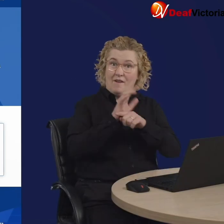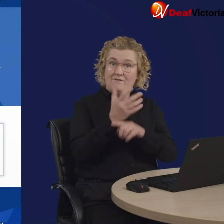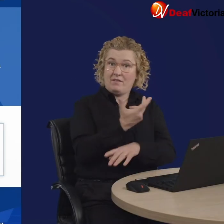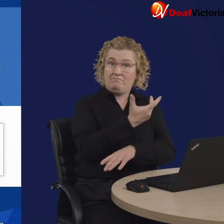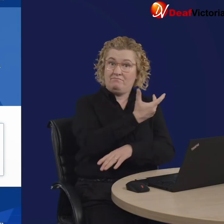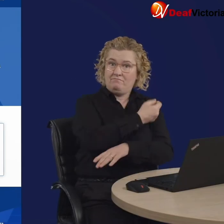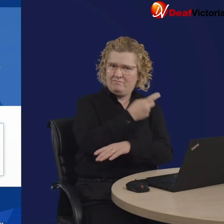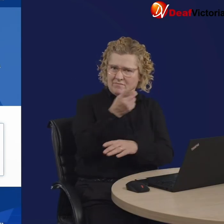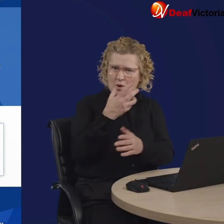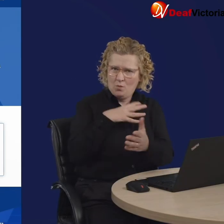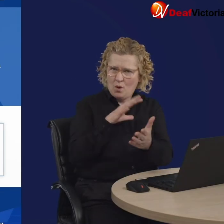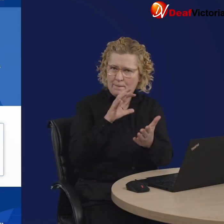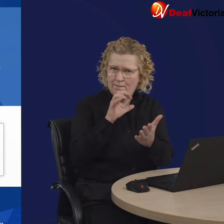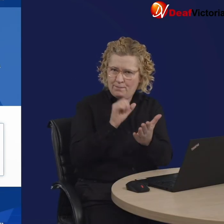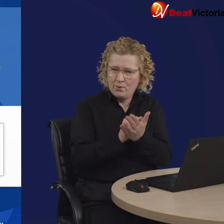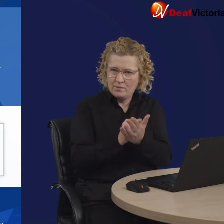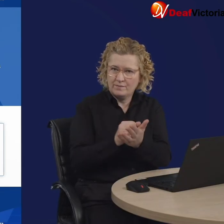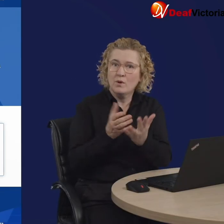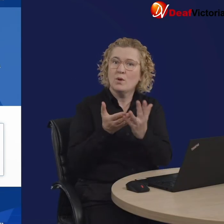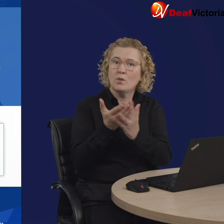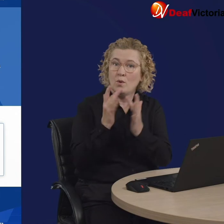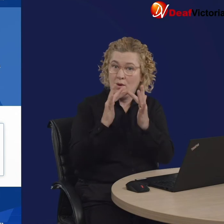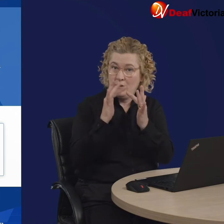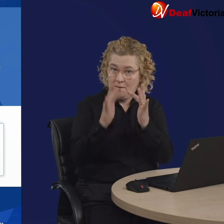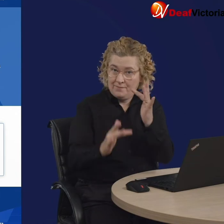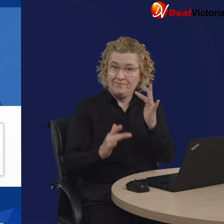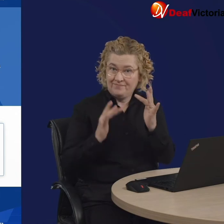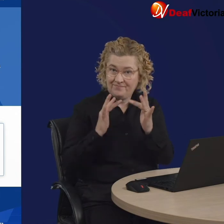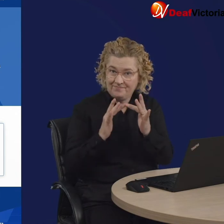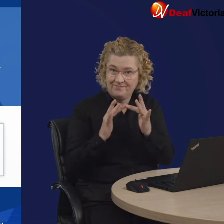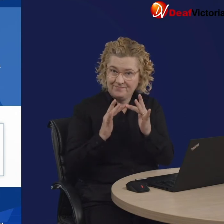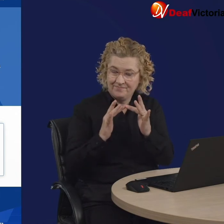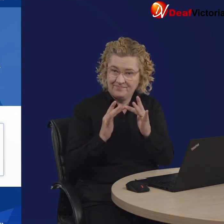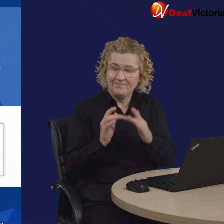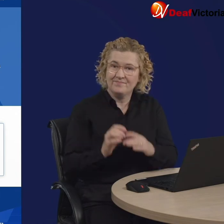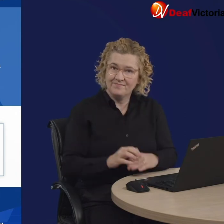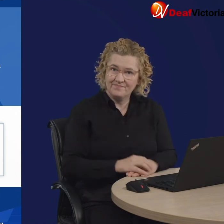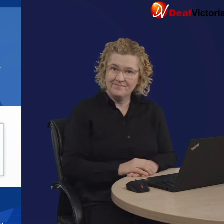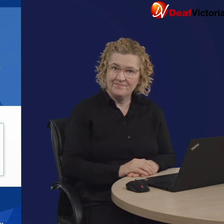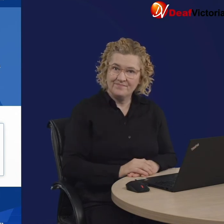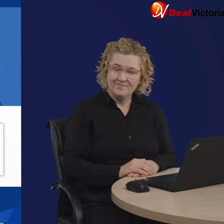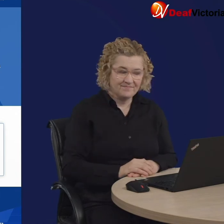Let's look at how to book through the online booking service.